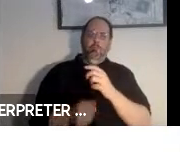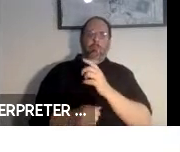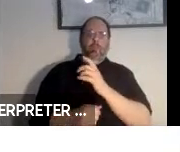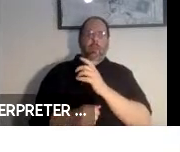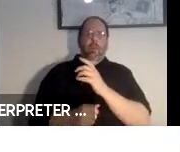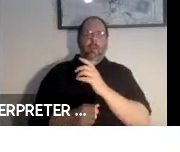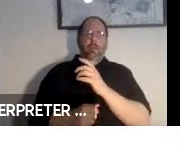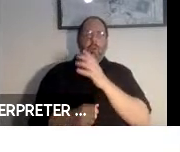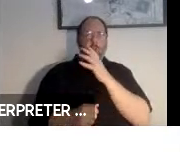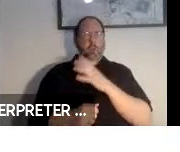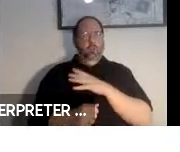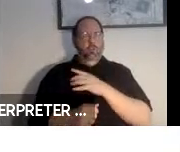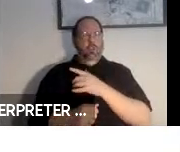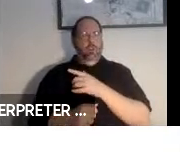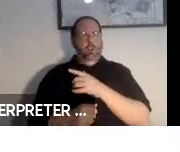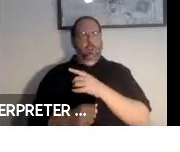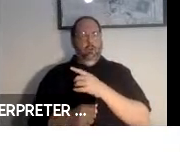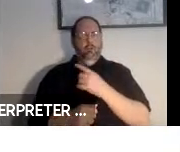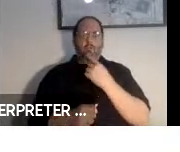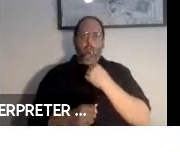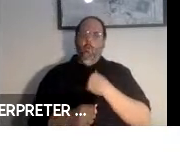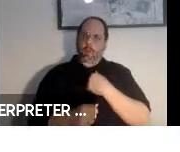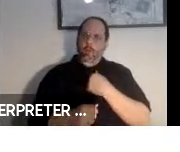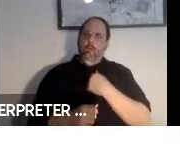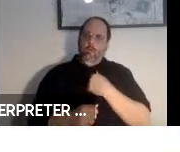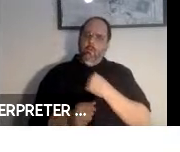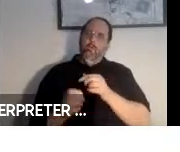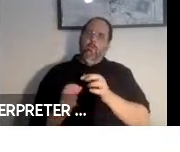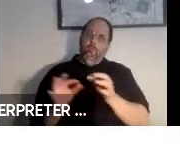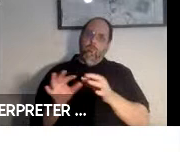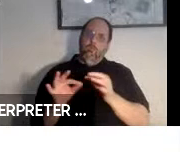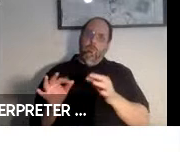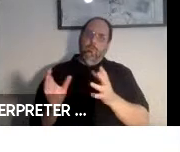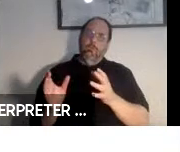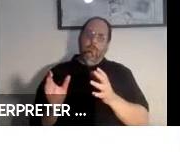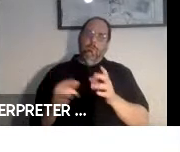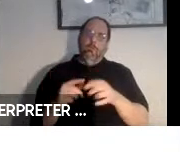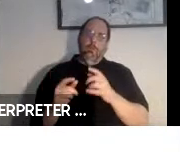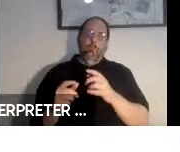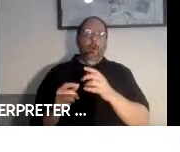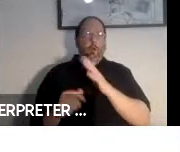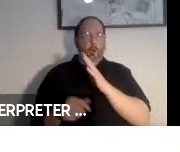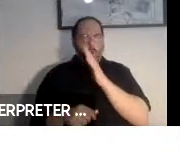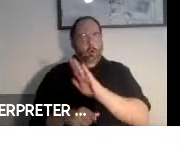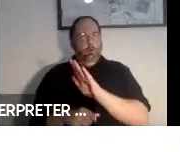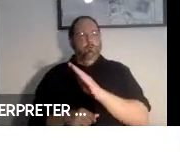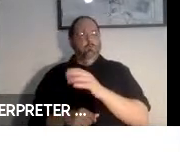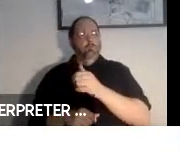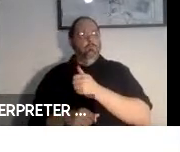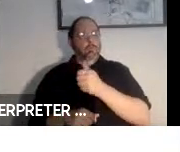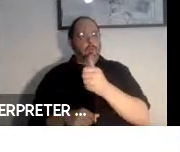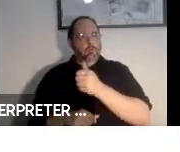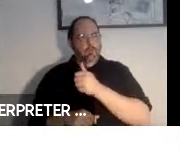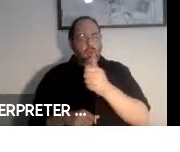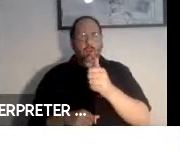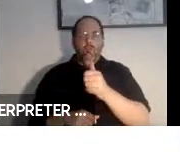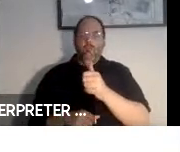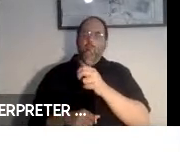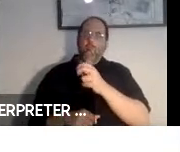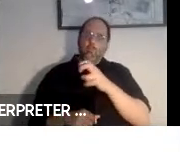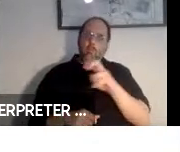she related a number of her riding and other transportation issues that she has experienced.